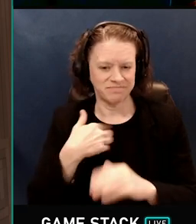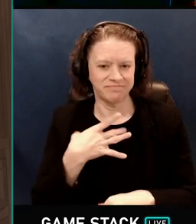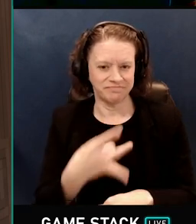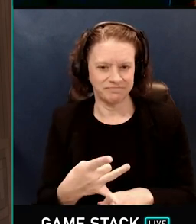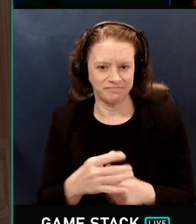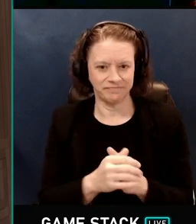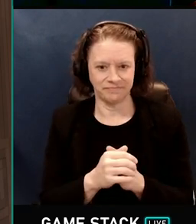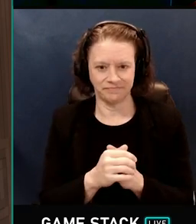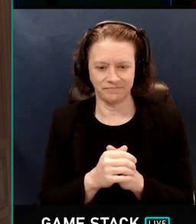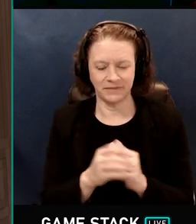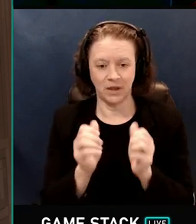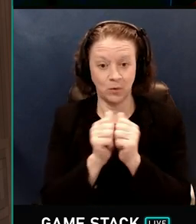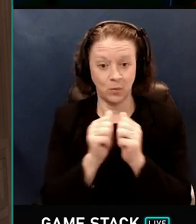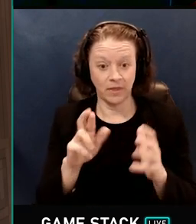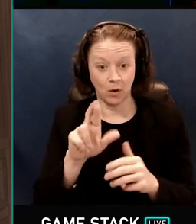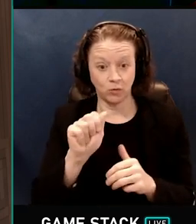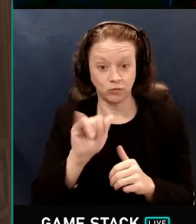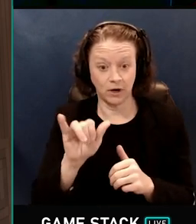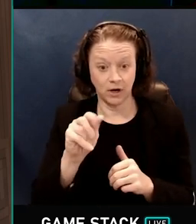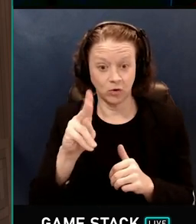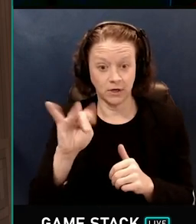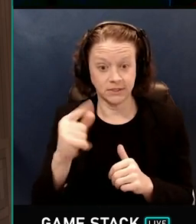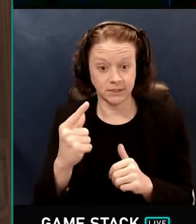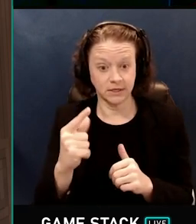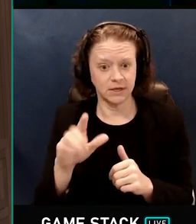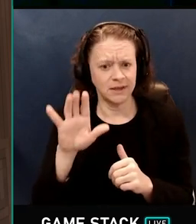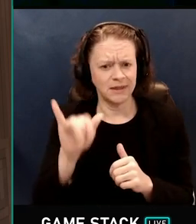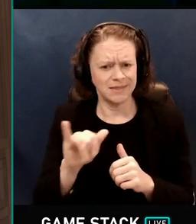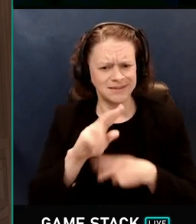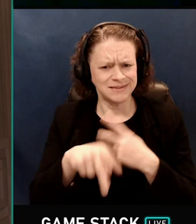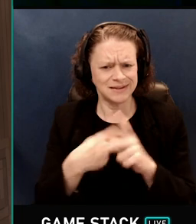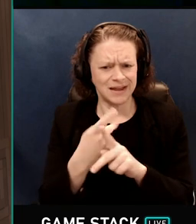And without ray tracing this kind of image would be